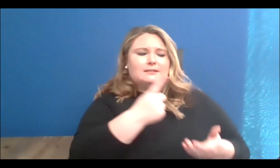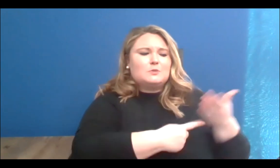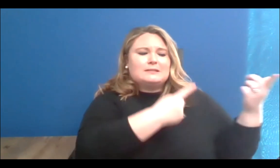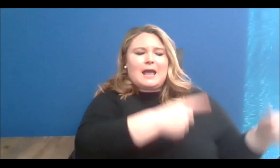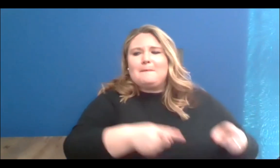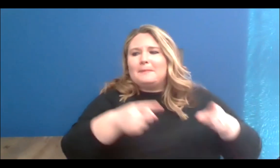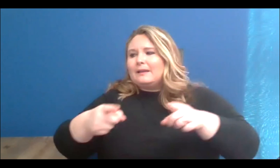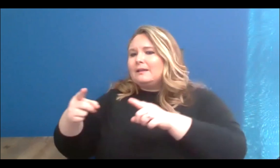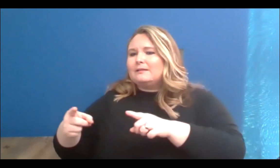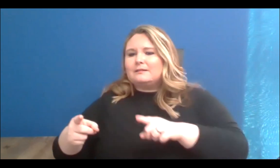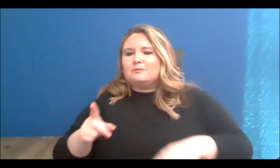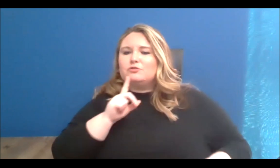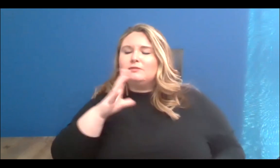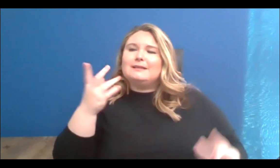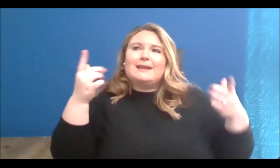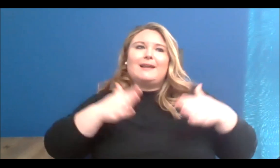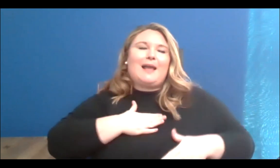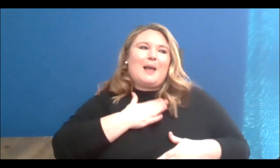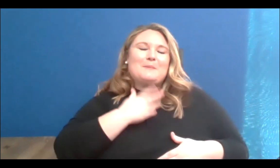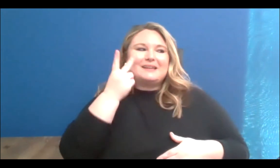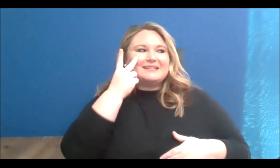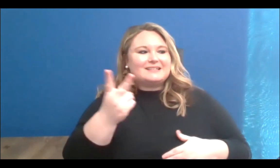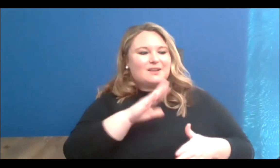see these shifts happening right now.